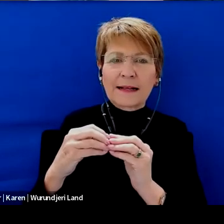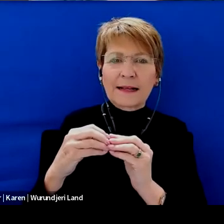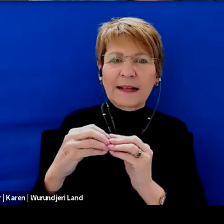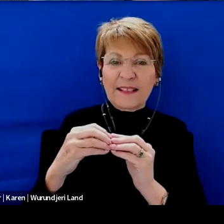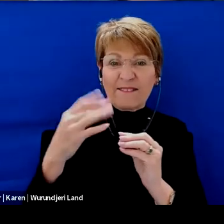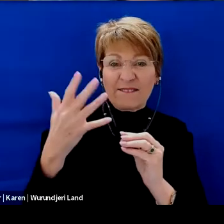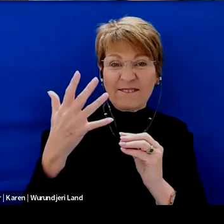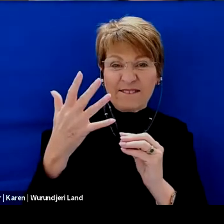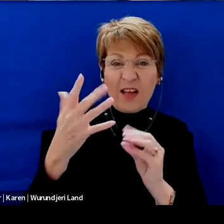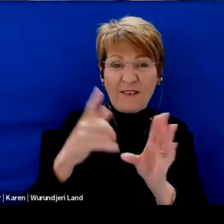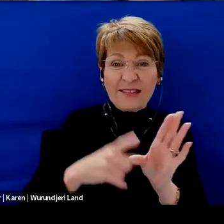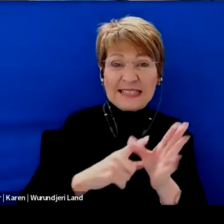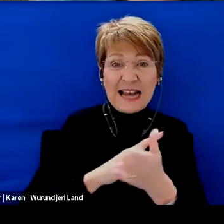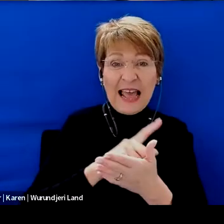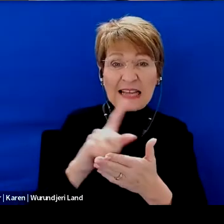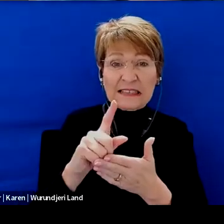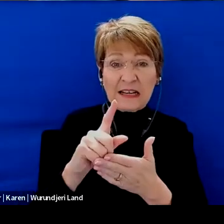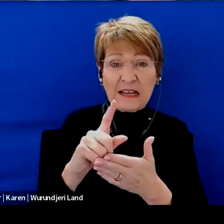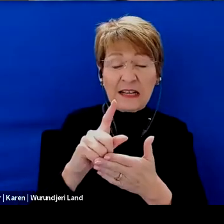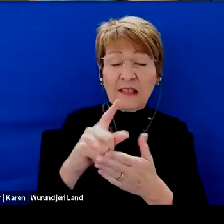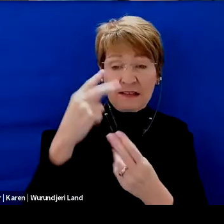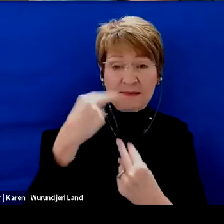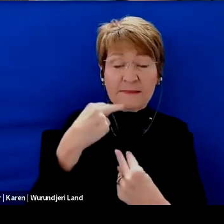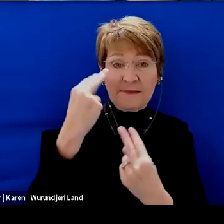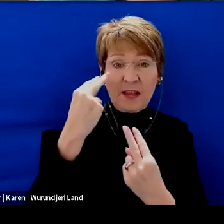Five years later, I actually get diagnosed with dyslexia.